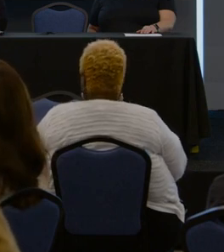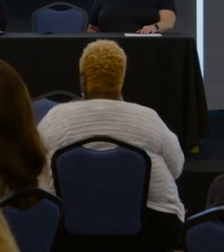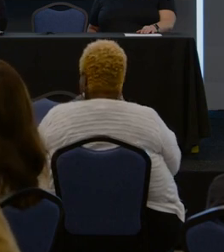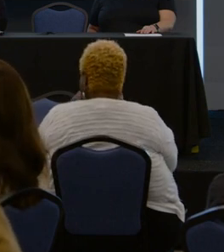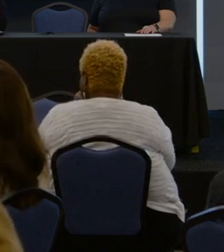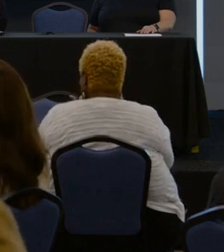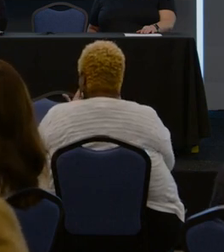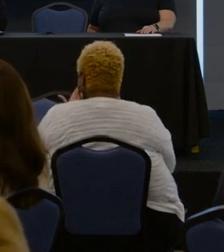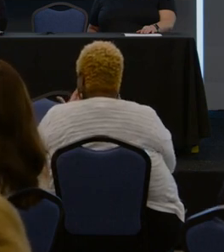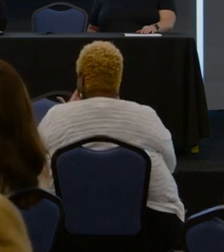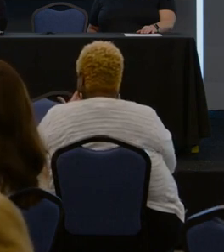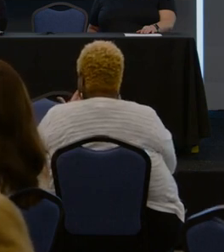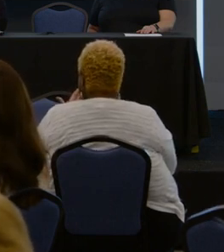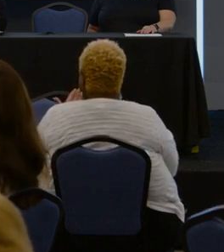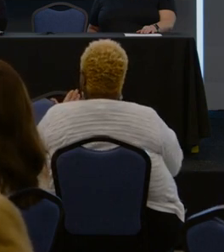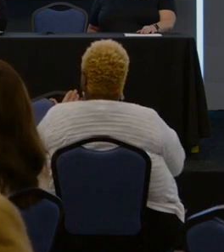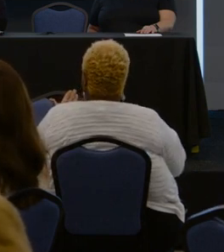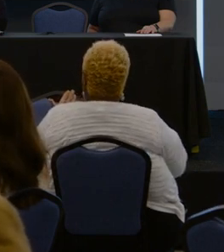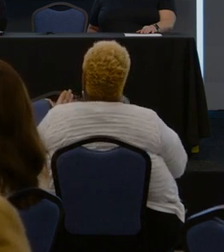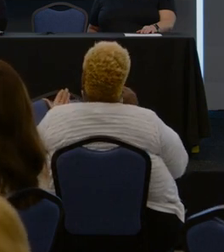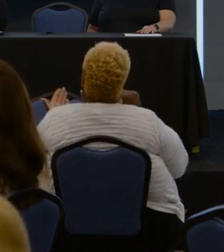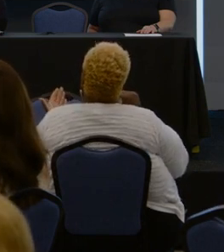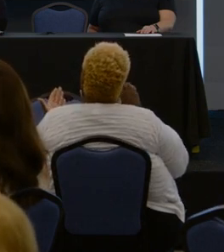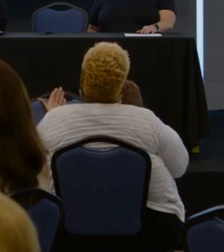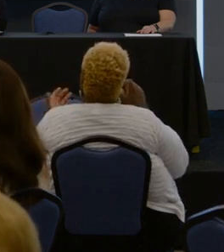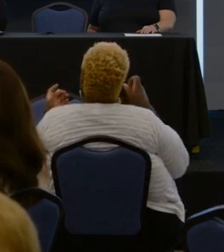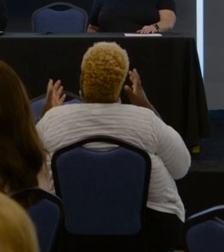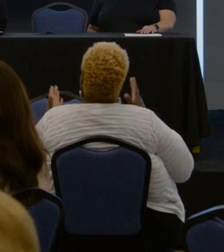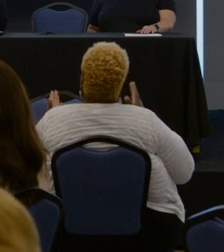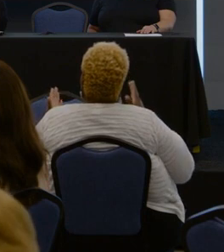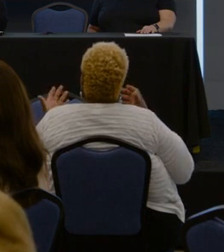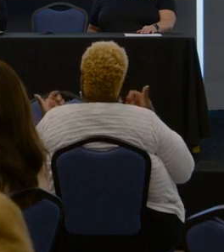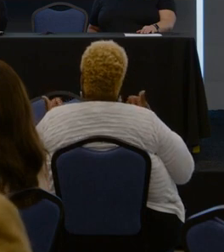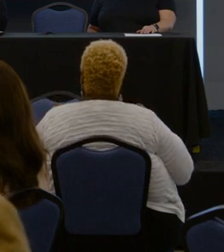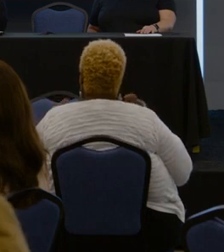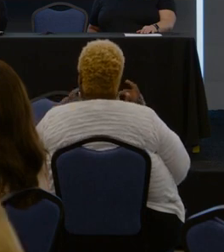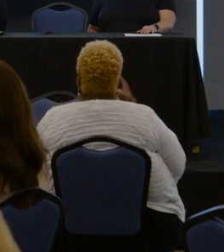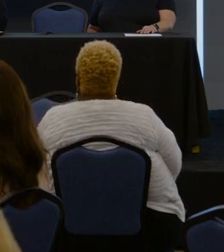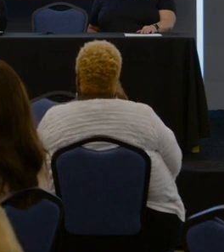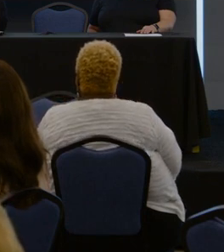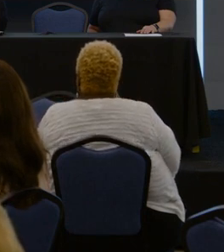Because, you know, thinking about my case managers trying to figure out what resources are available.